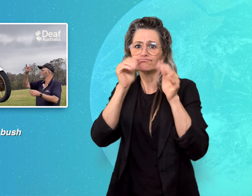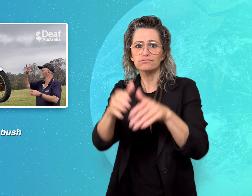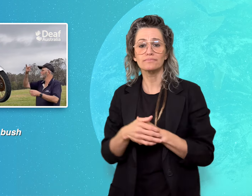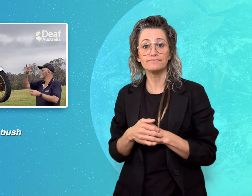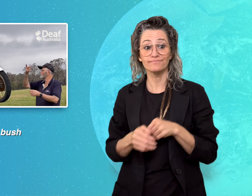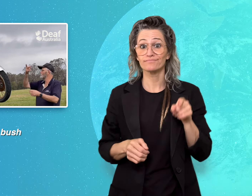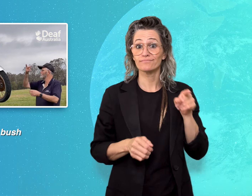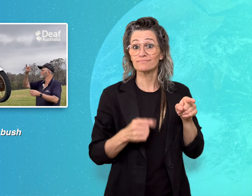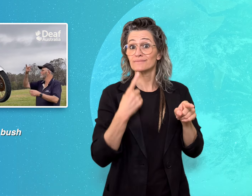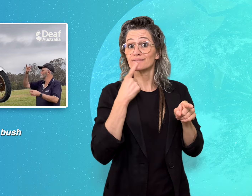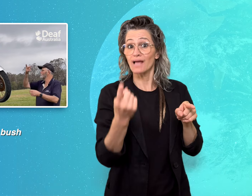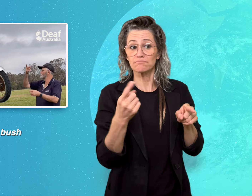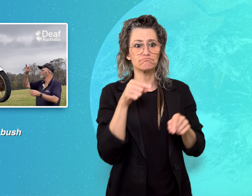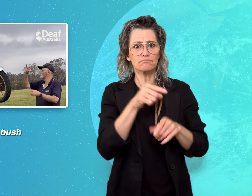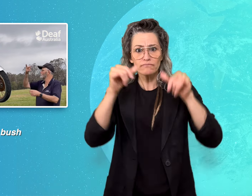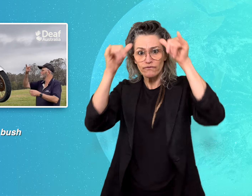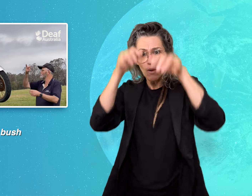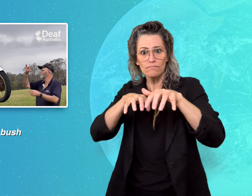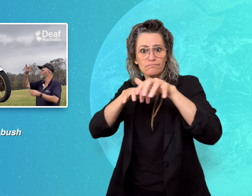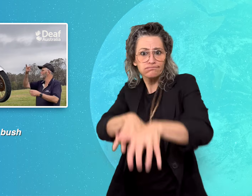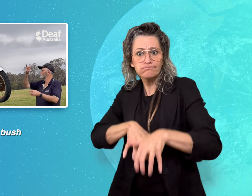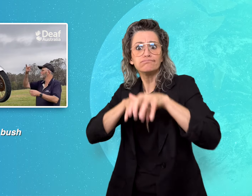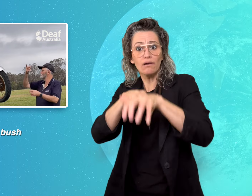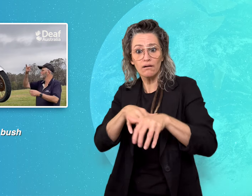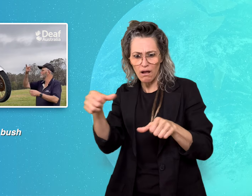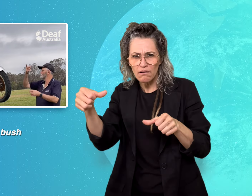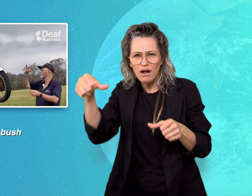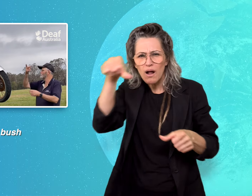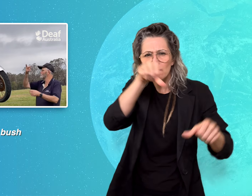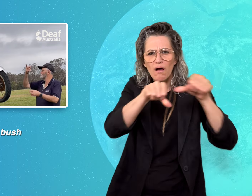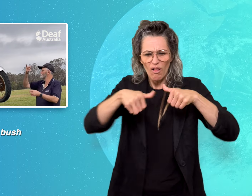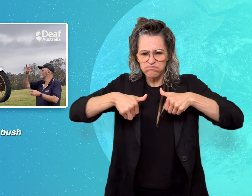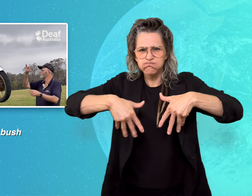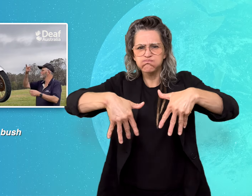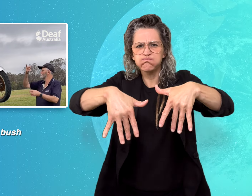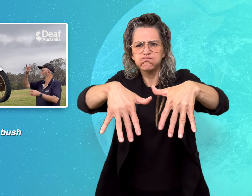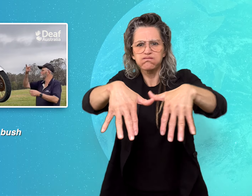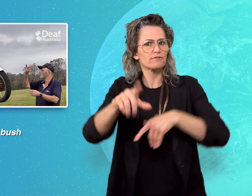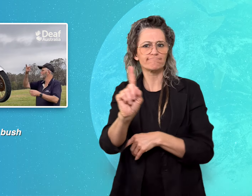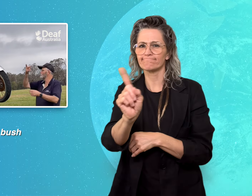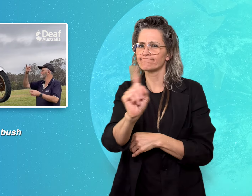on their farm and only use natural food sources.